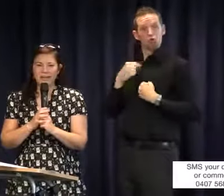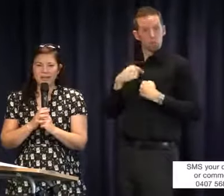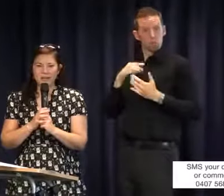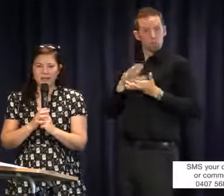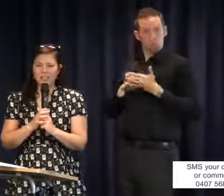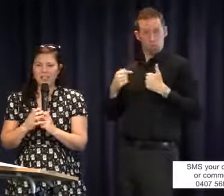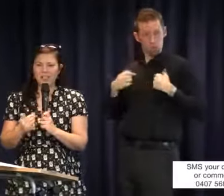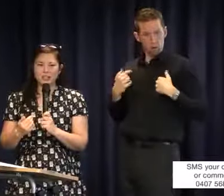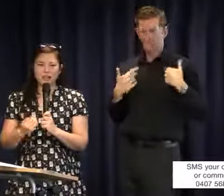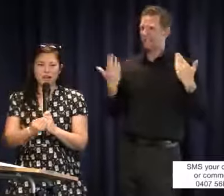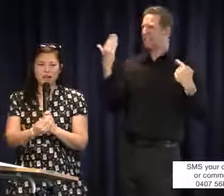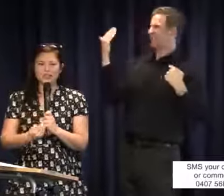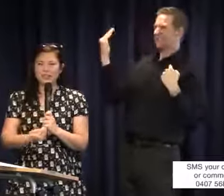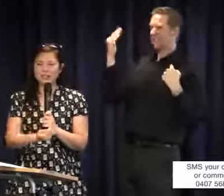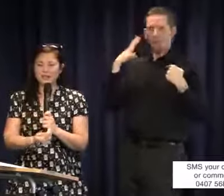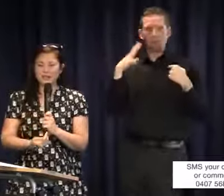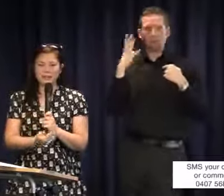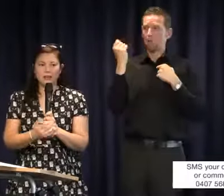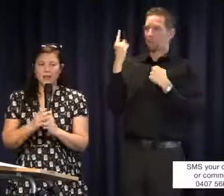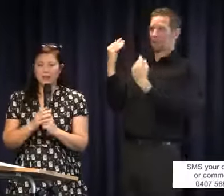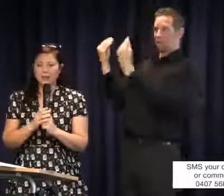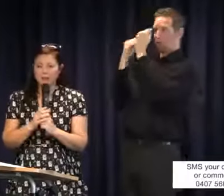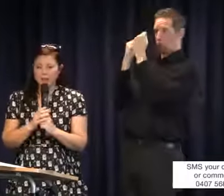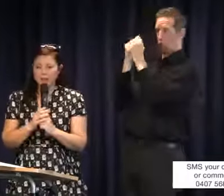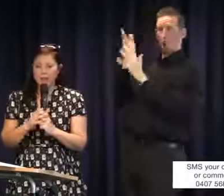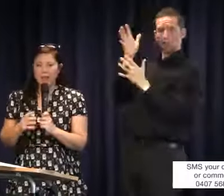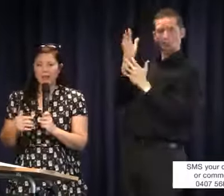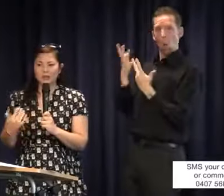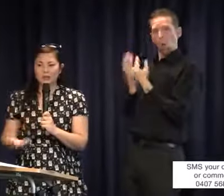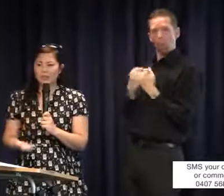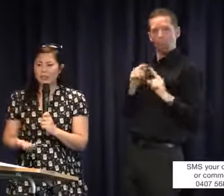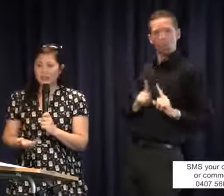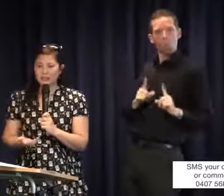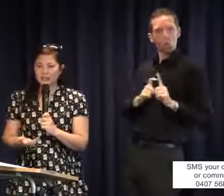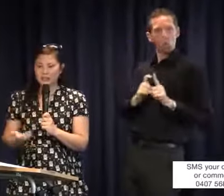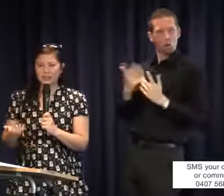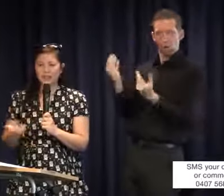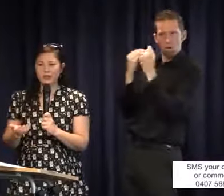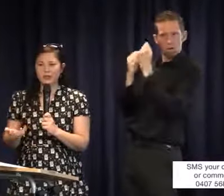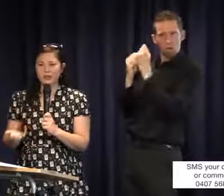anyone to teach us together Auslan. The only way I could learn Auslan was to go to a community